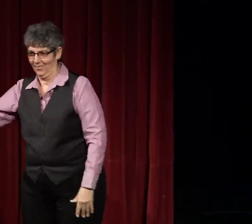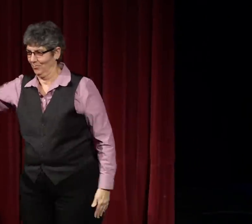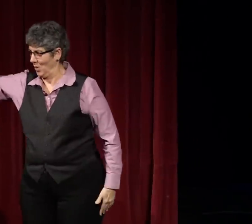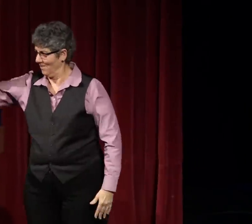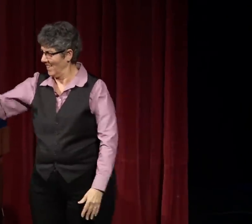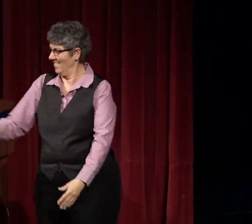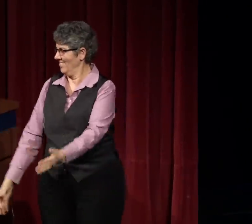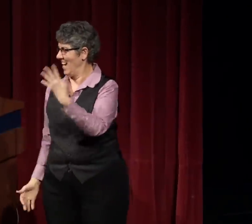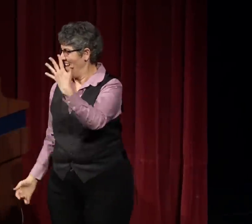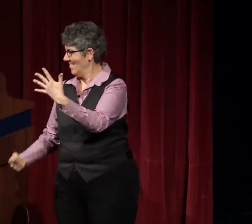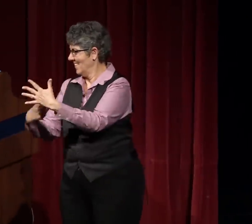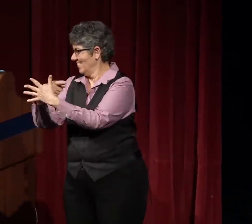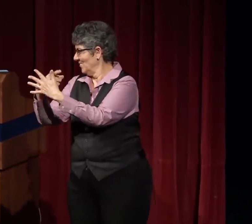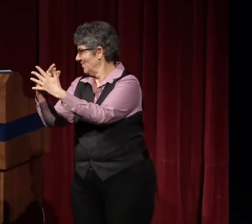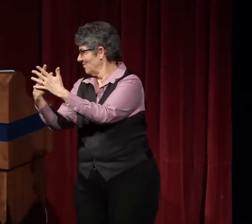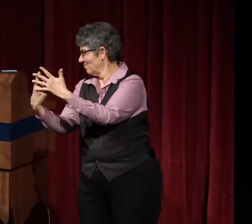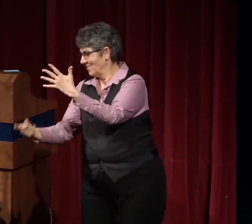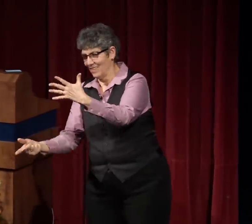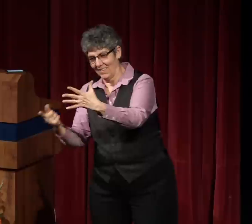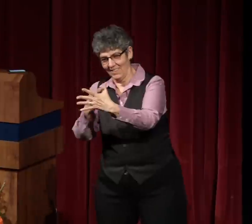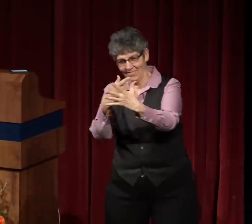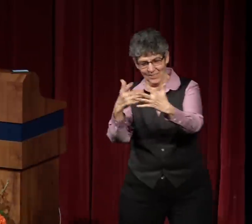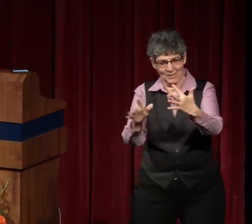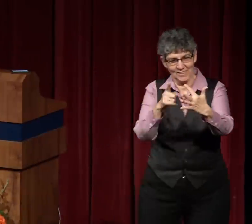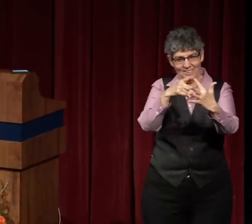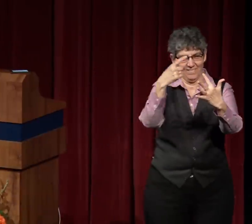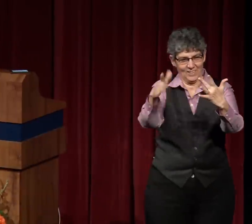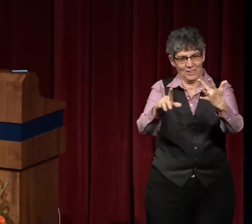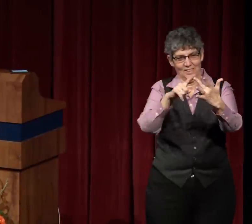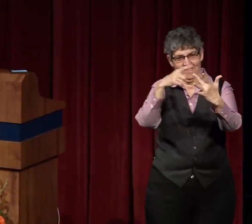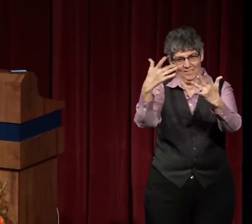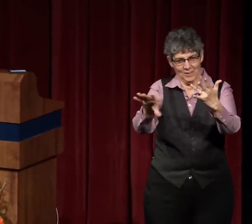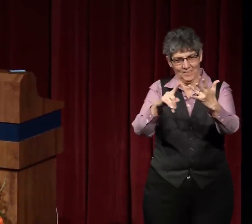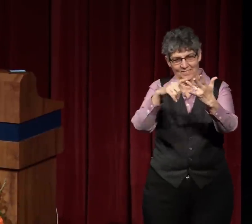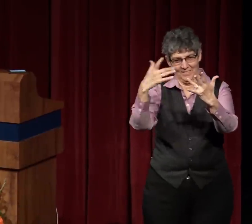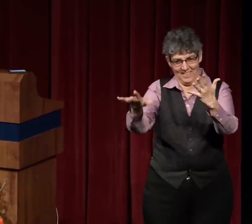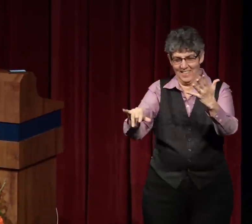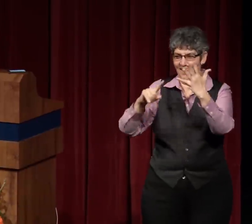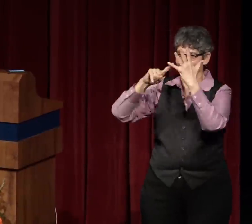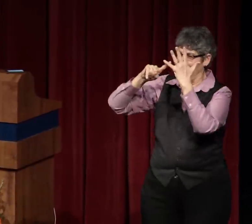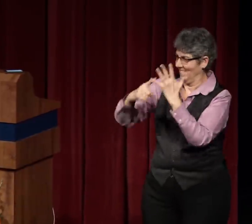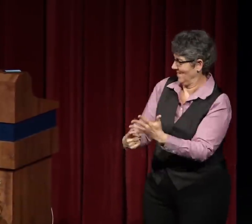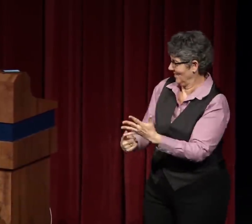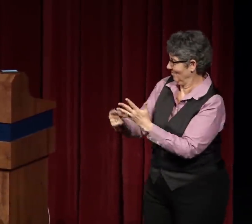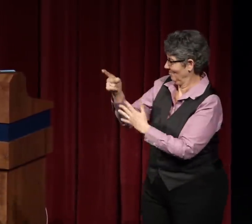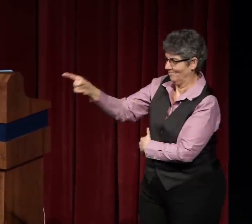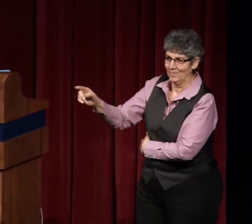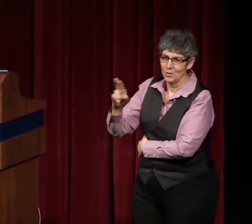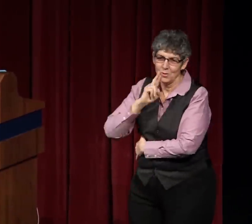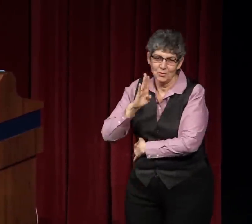but certainly not our least significant presentation. We have had five